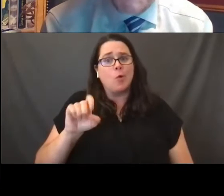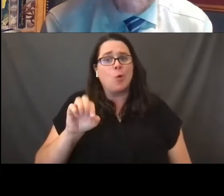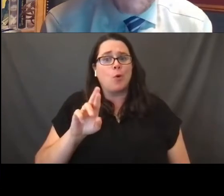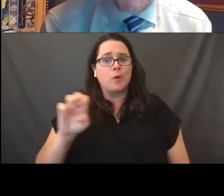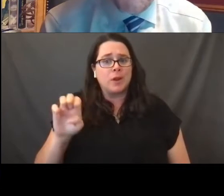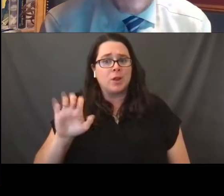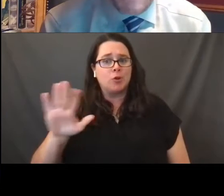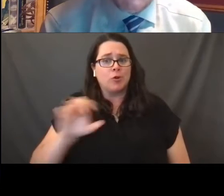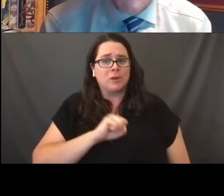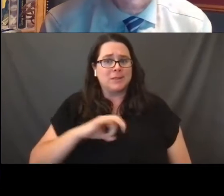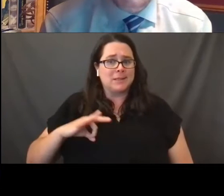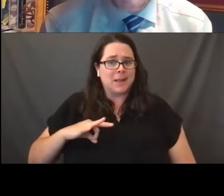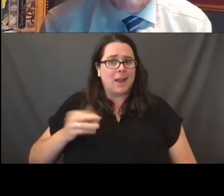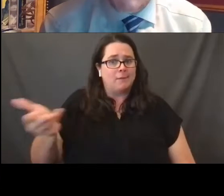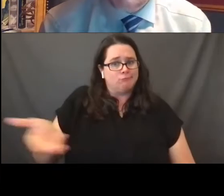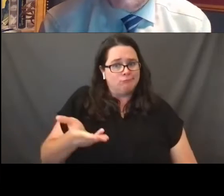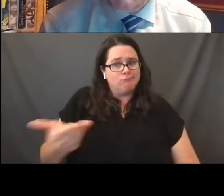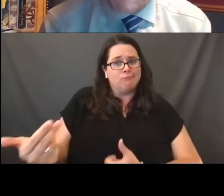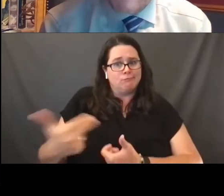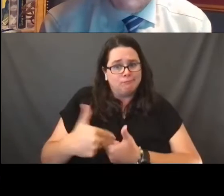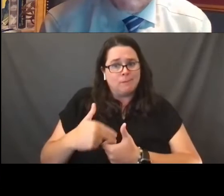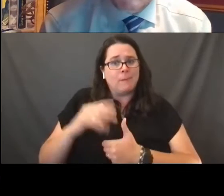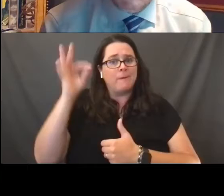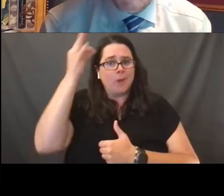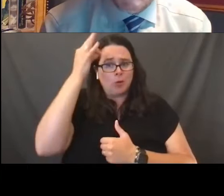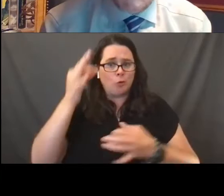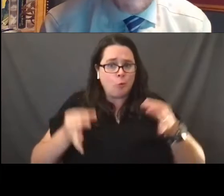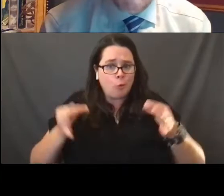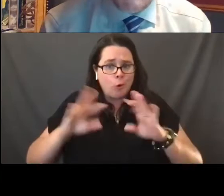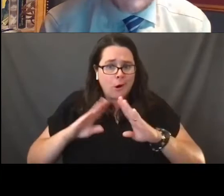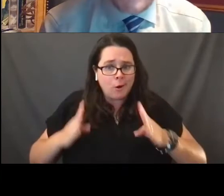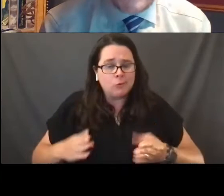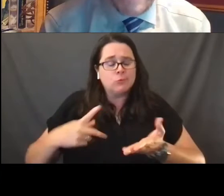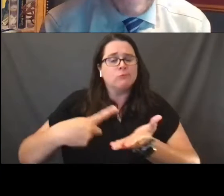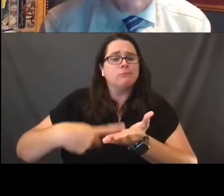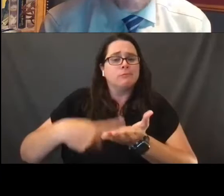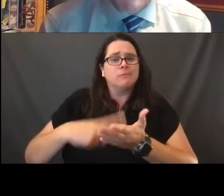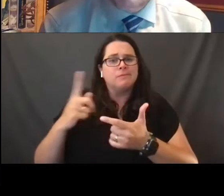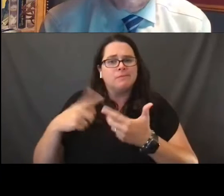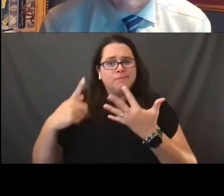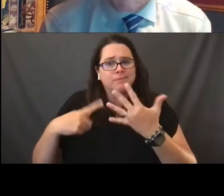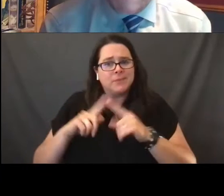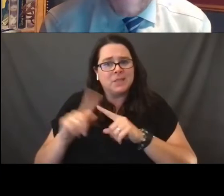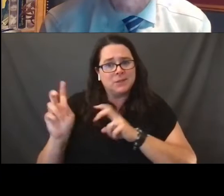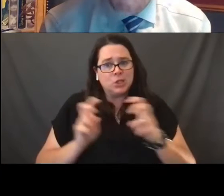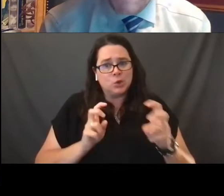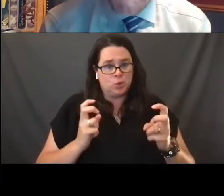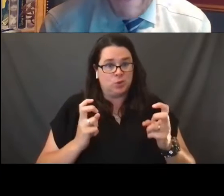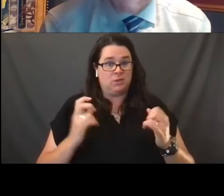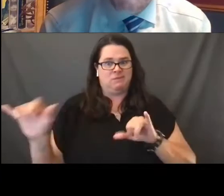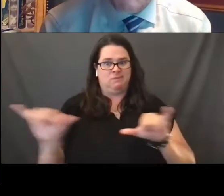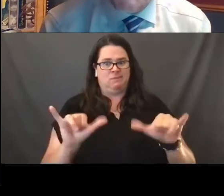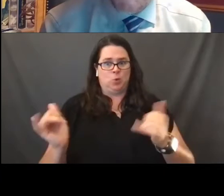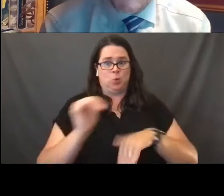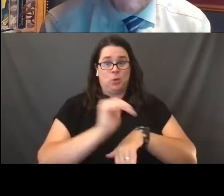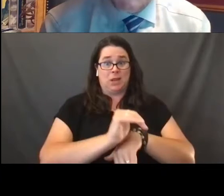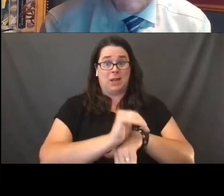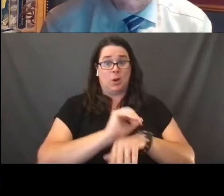into the federal courthouse to chat about some of the kinds of issues we're gonna be talking about tonight. It remains to this day when I am back in the federal courthouse